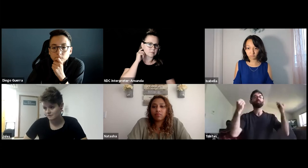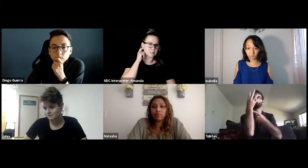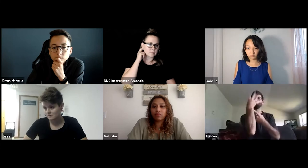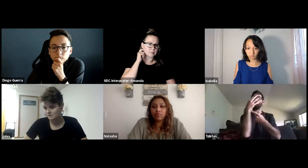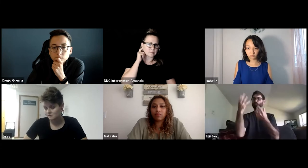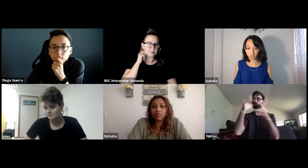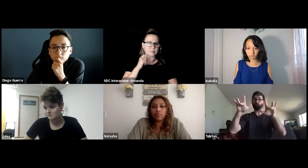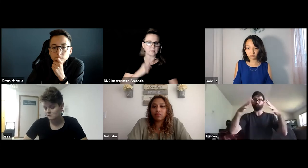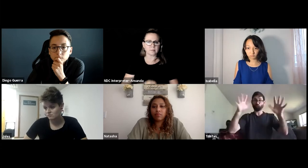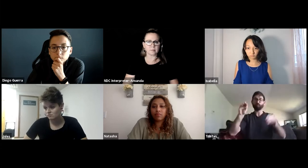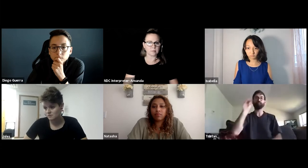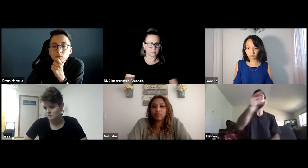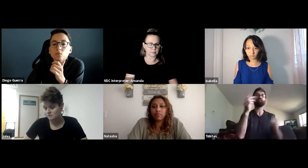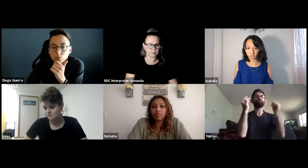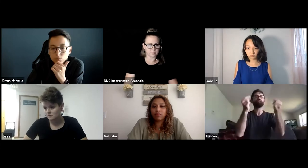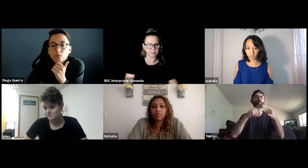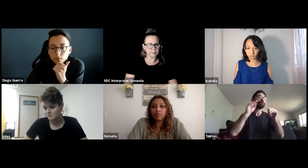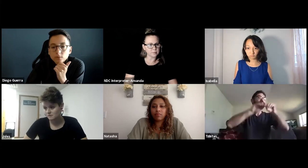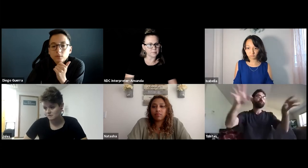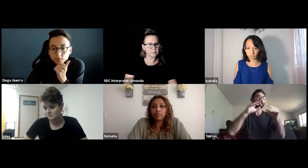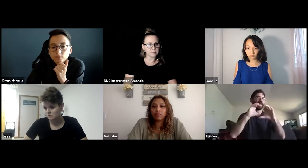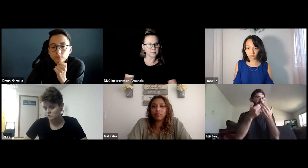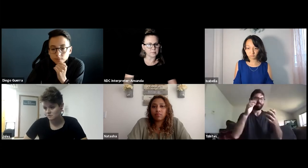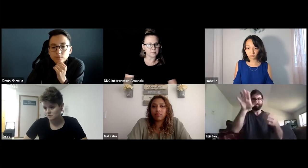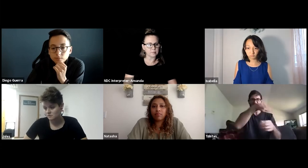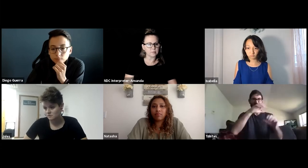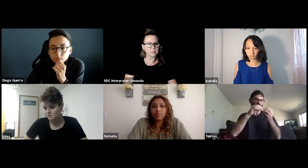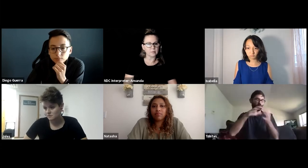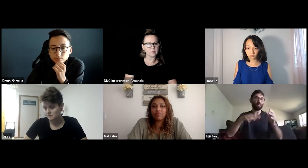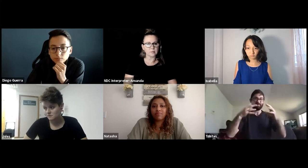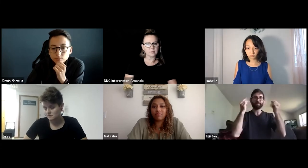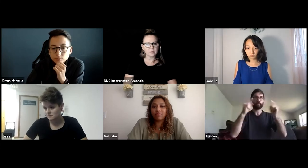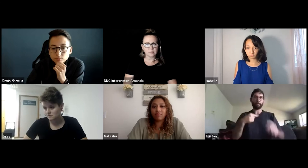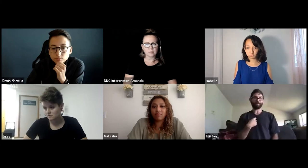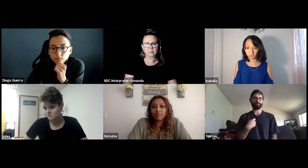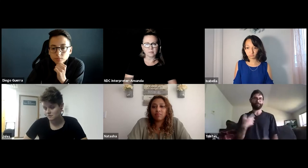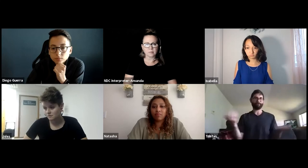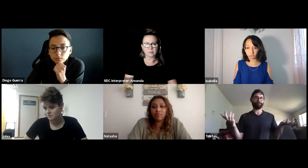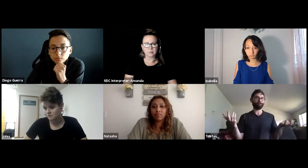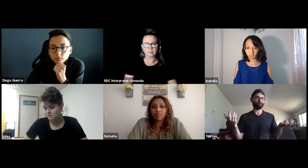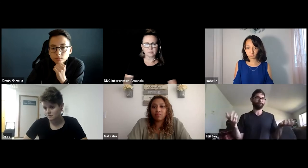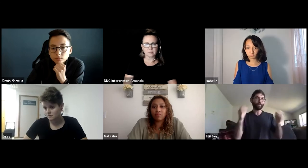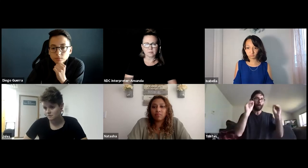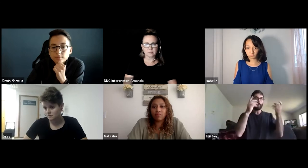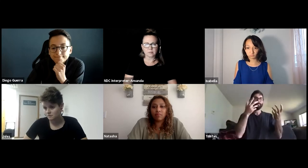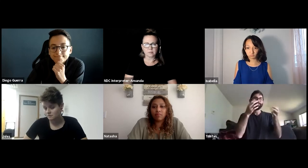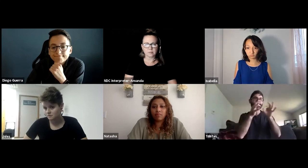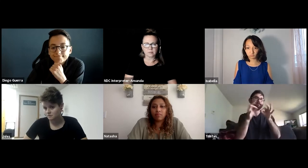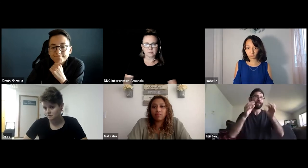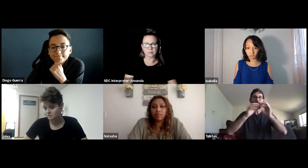and we didn't have any live meetings. What the professor would do is just record it, upload and share with the students. They had immediate access.